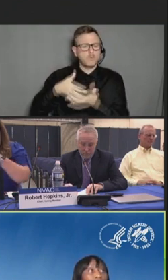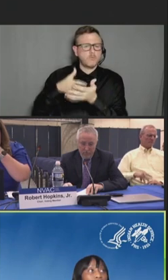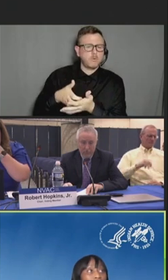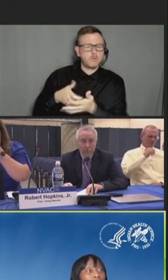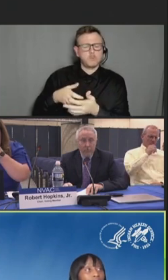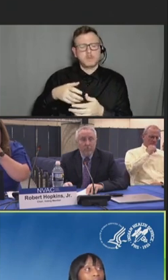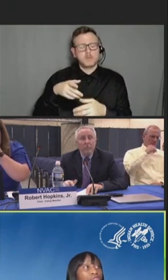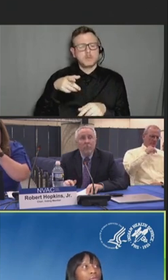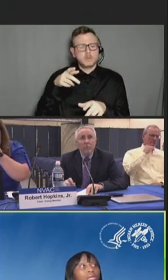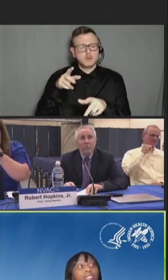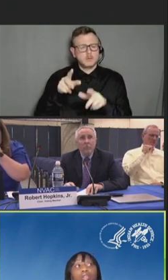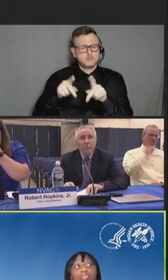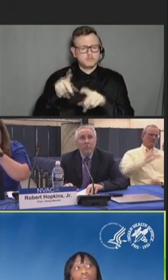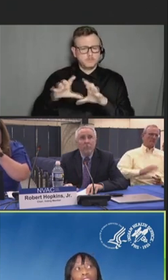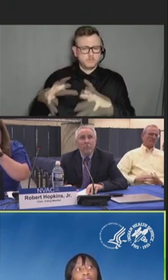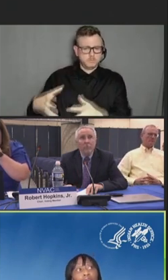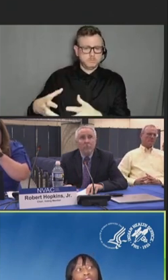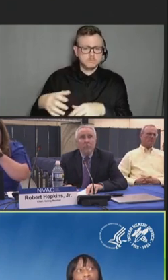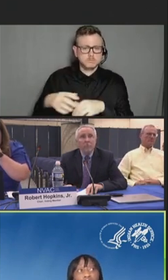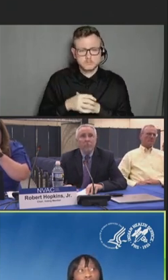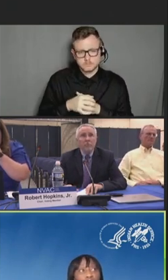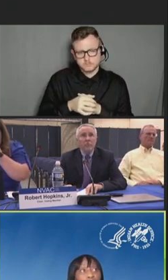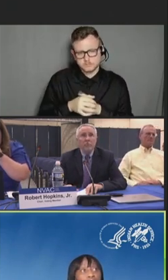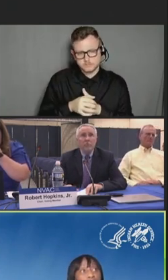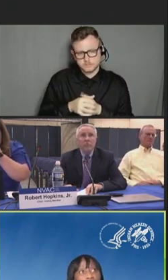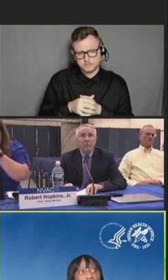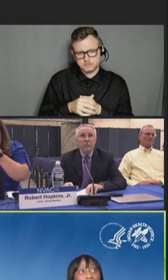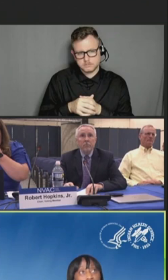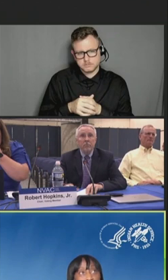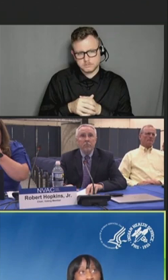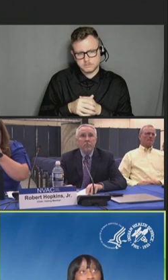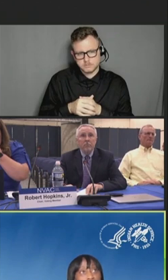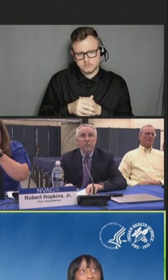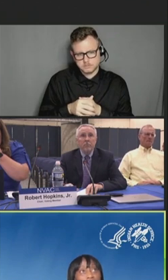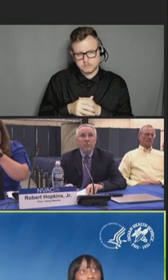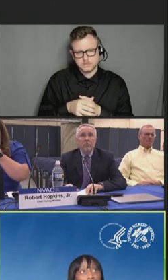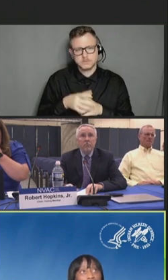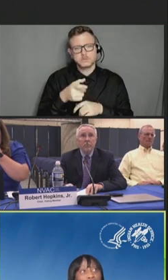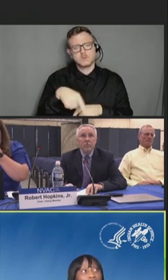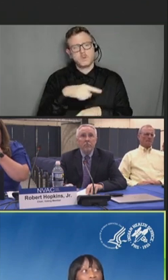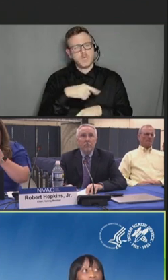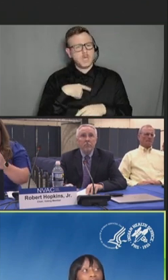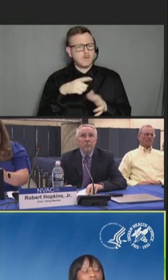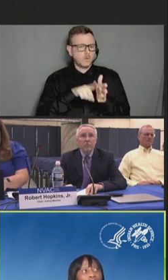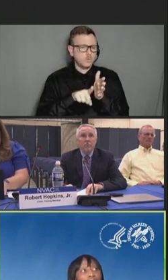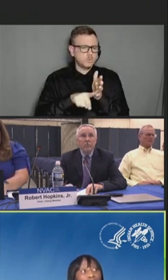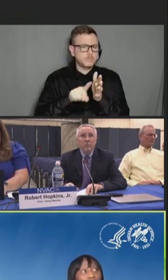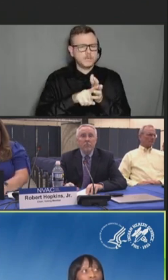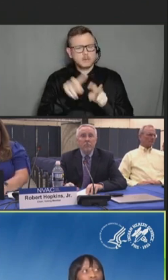We also conduct routine surveillance for influenza-like illness and influenza vaccination coverage